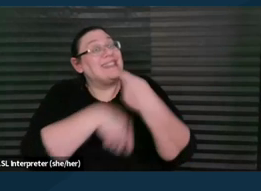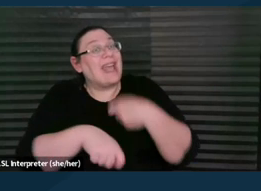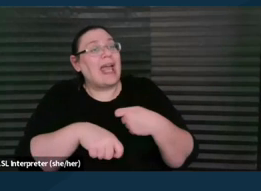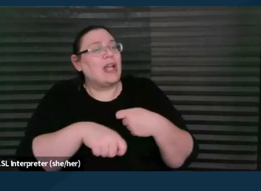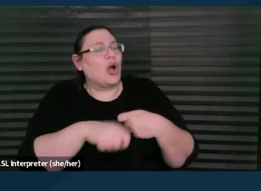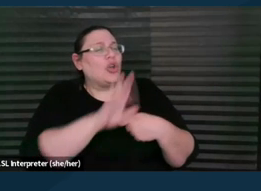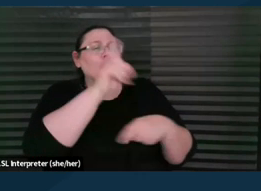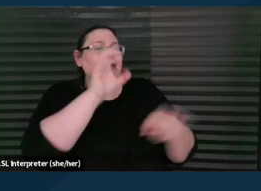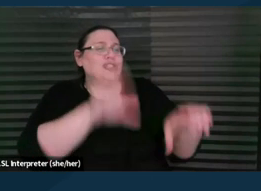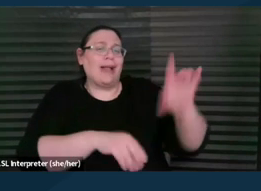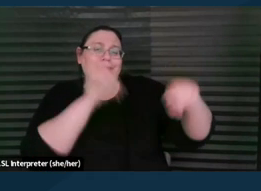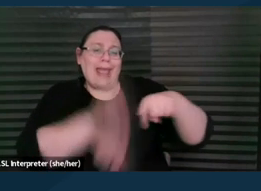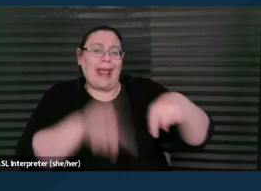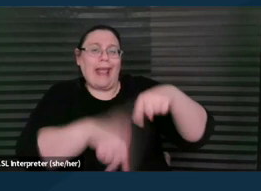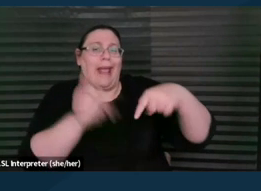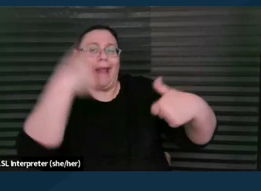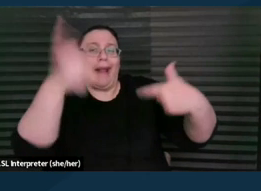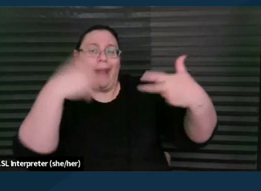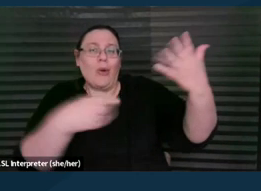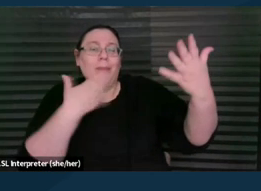or was bad at doing and so on. And so,